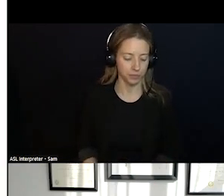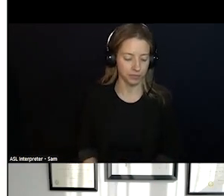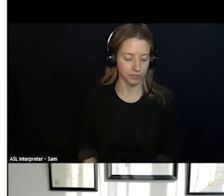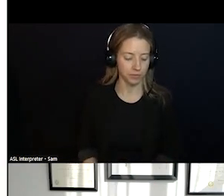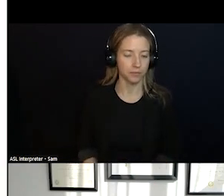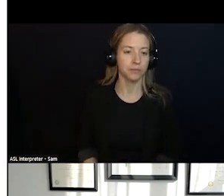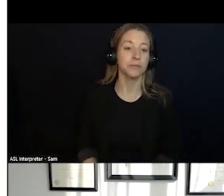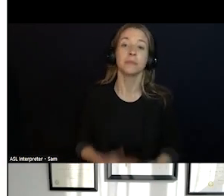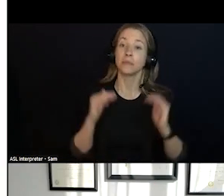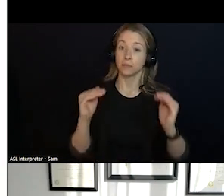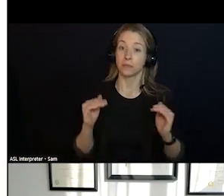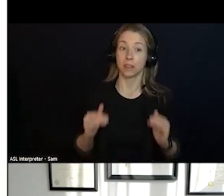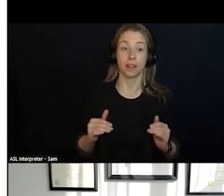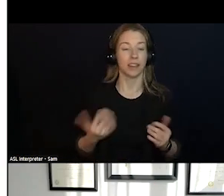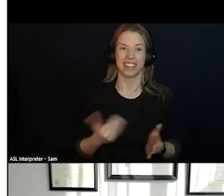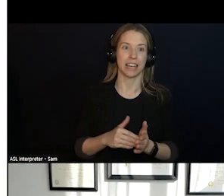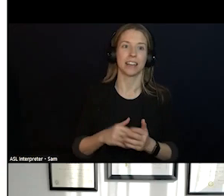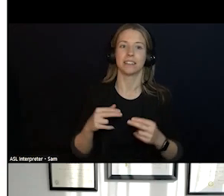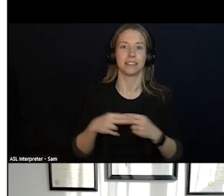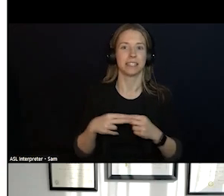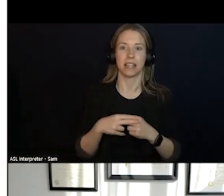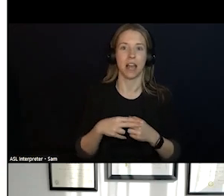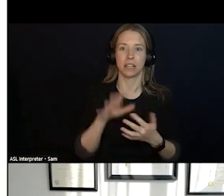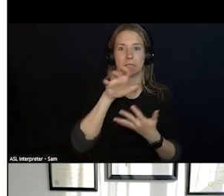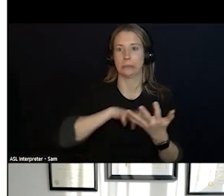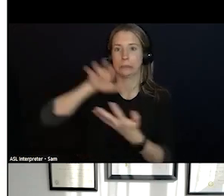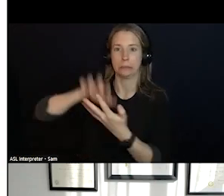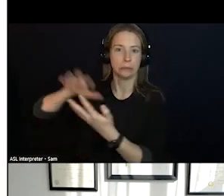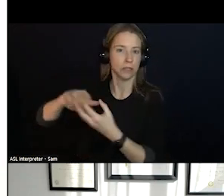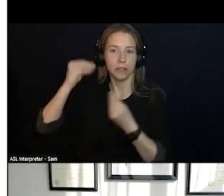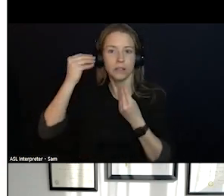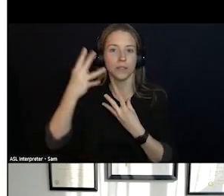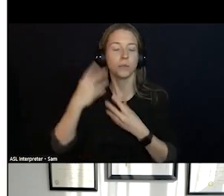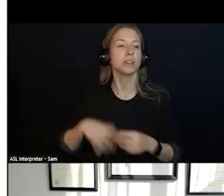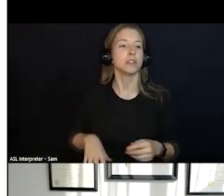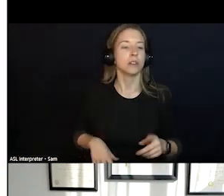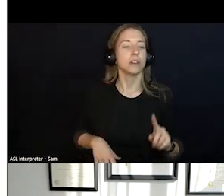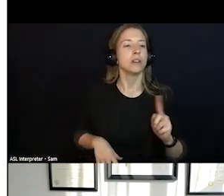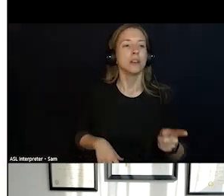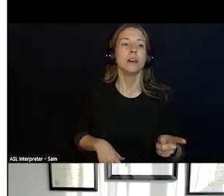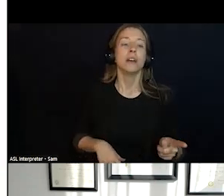SO THIS IS ANOTHER BUSY SLIDE. WE WILL SEE IT AGAIN LATER ON. REALLY THE POINT OF THIS SLIDE IS TO SHOW IT HAS BEEN AN